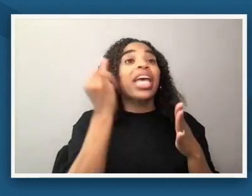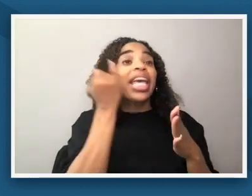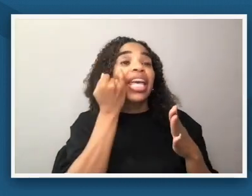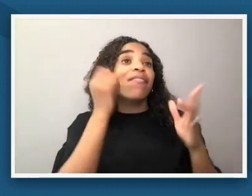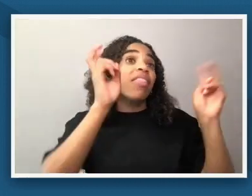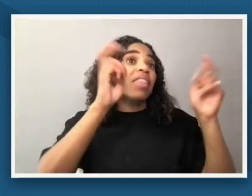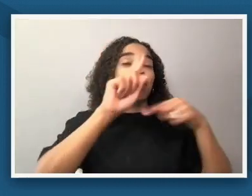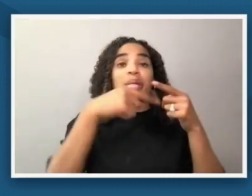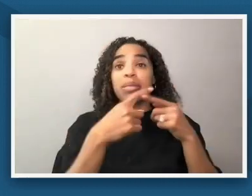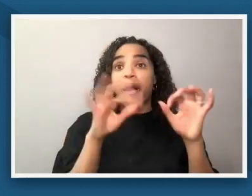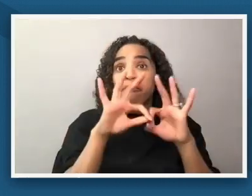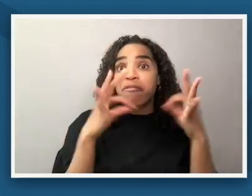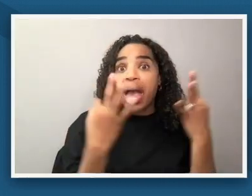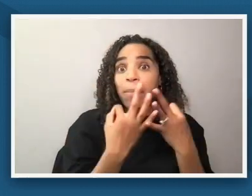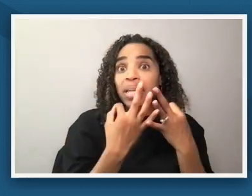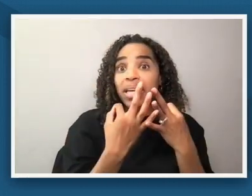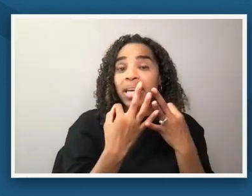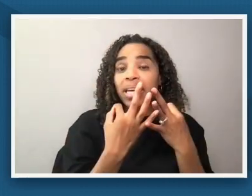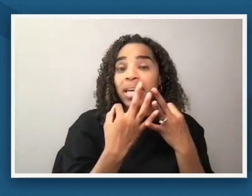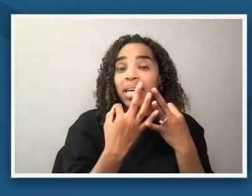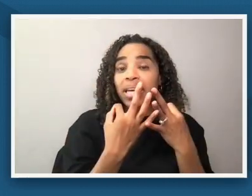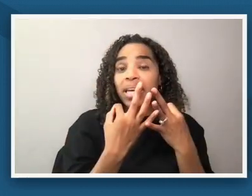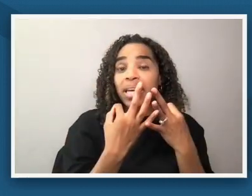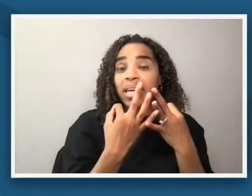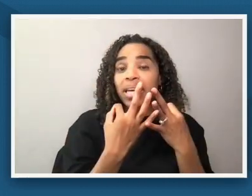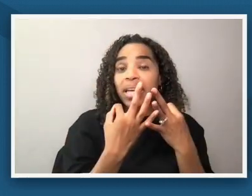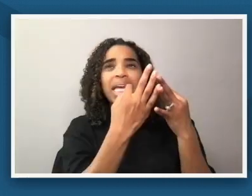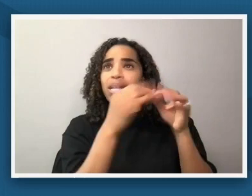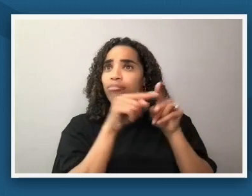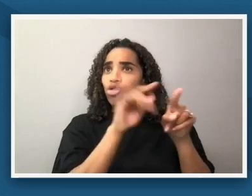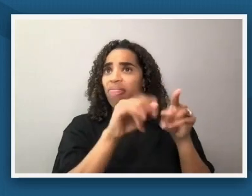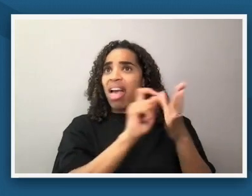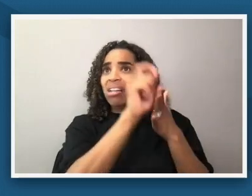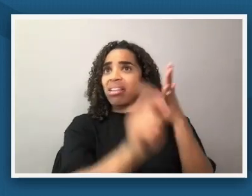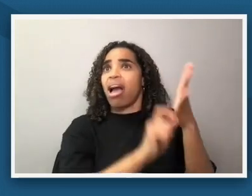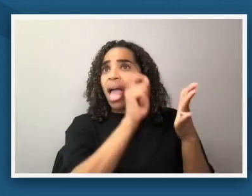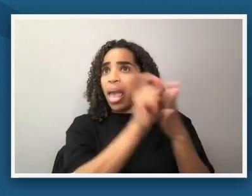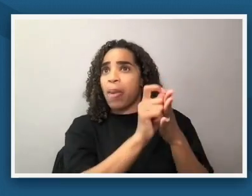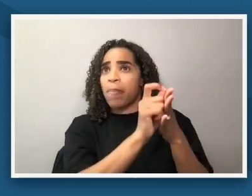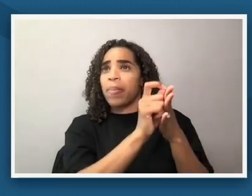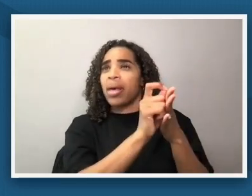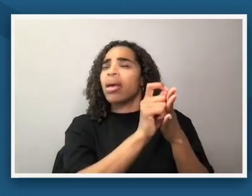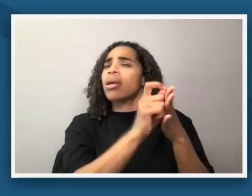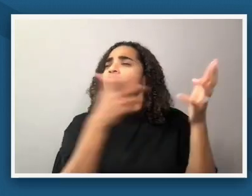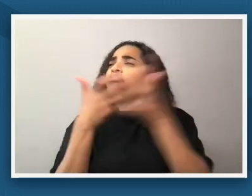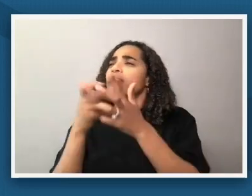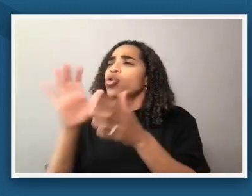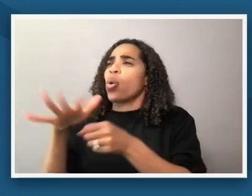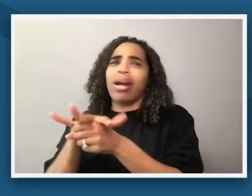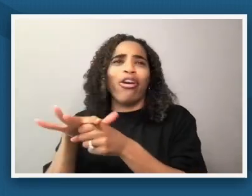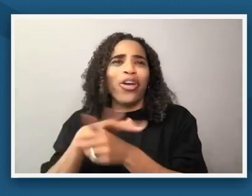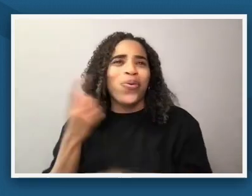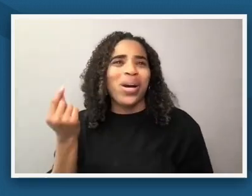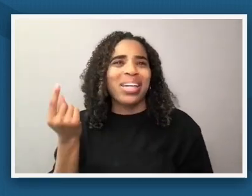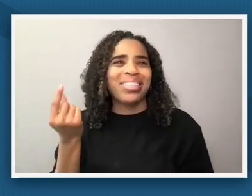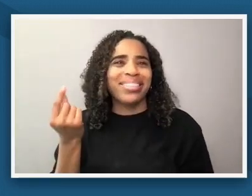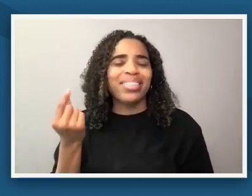connections that might talk about families during the time period of reconstruction in your own area or